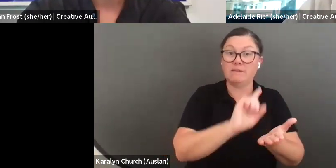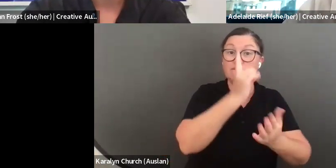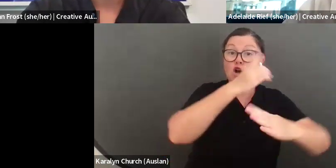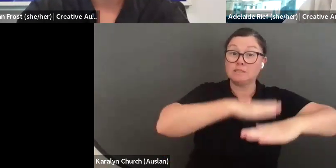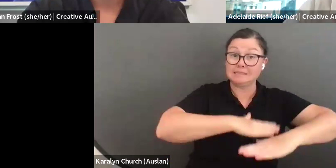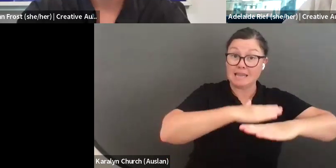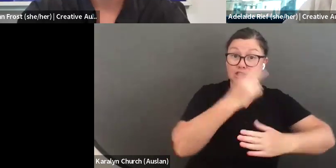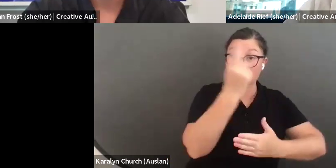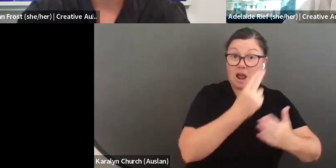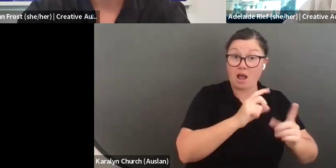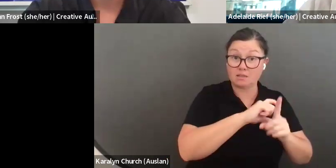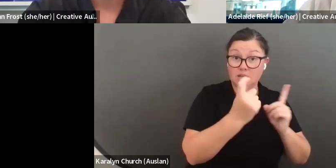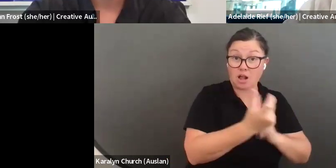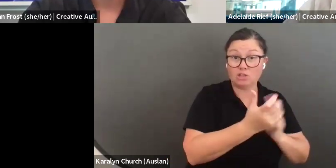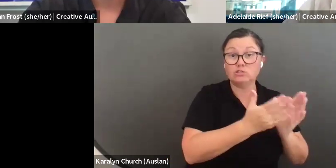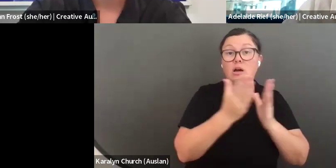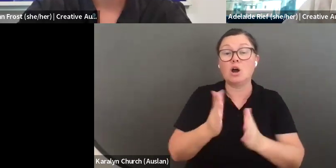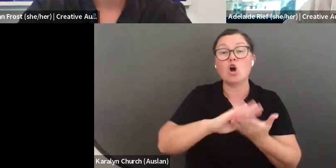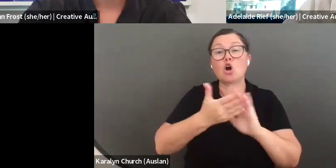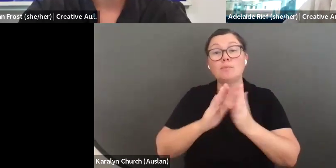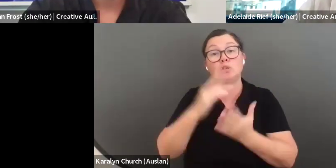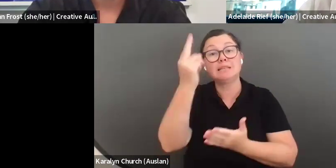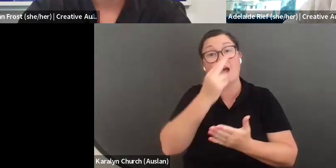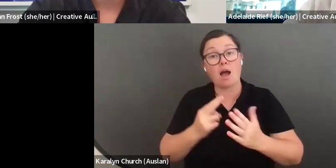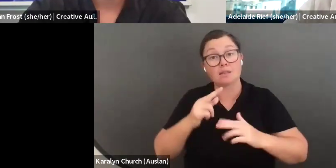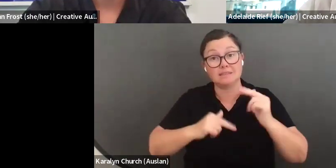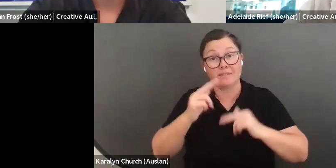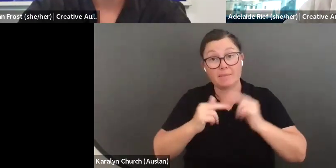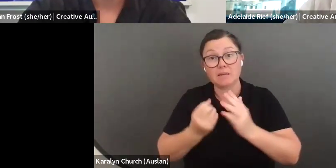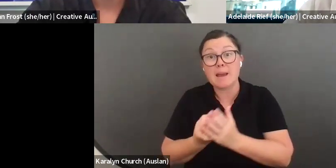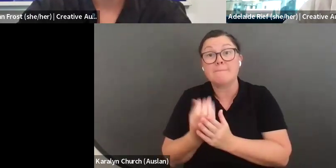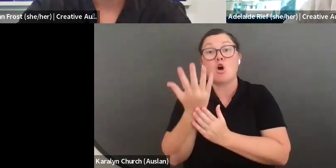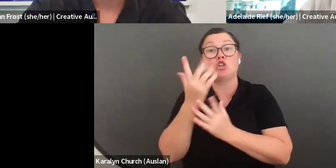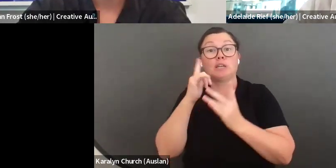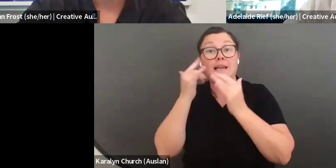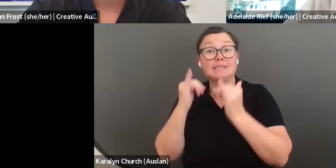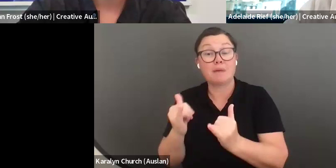write back and let you know if you are eligible and suitable for the program. The next